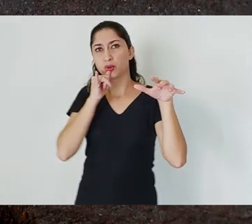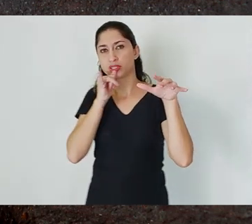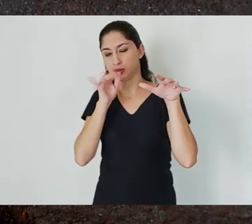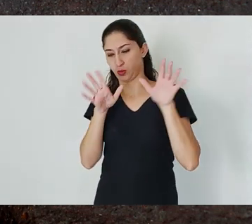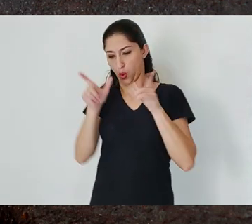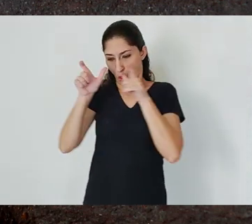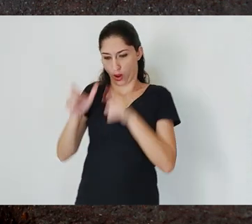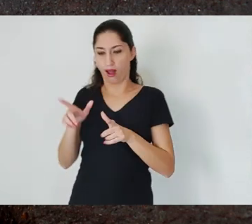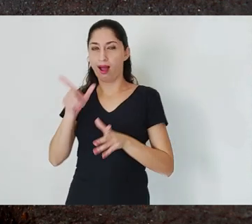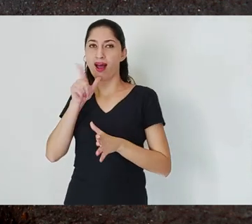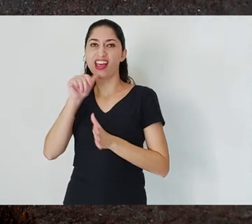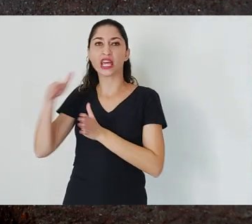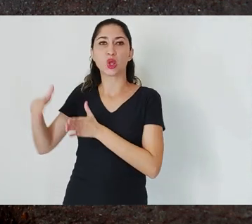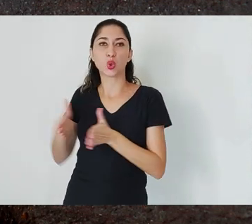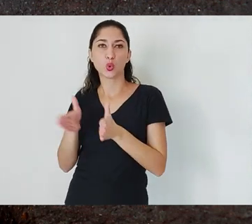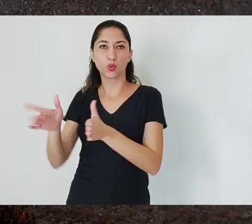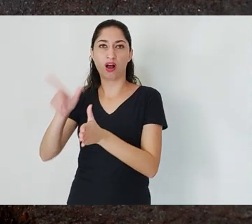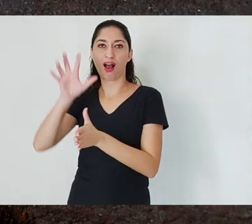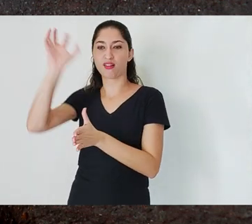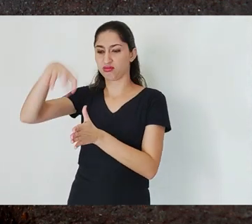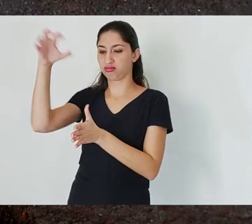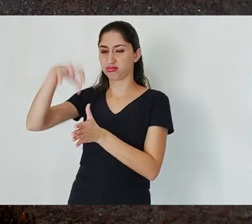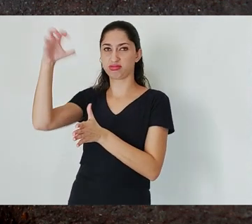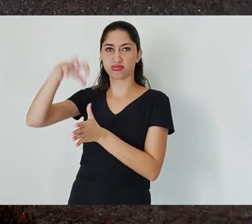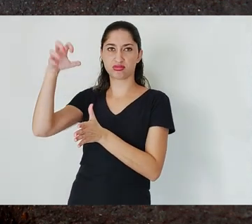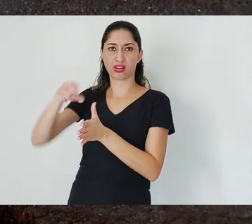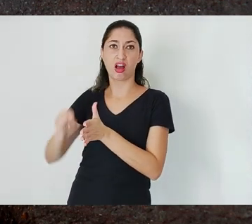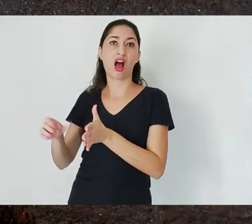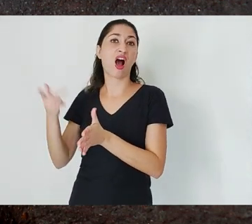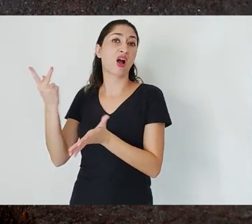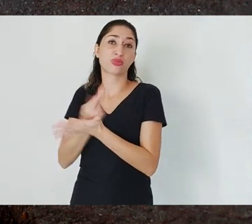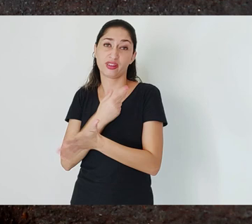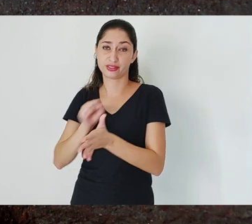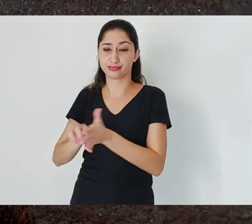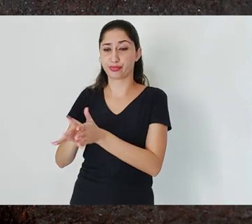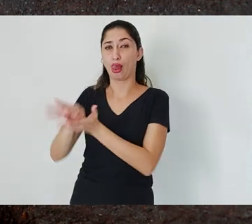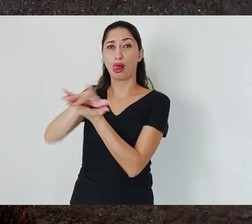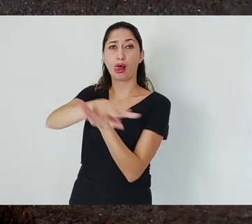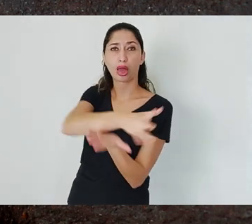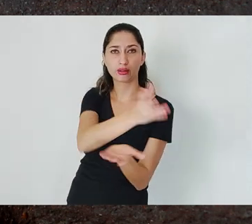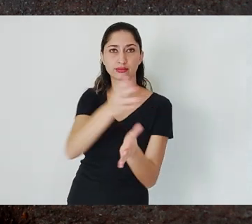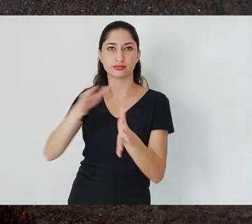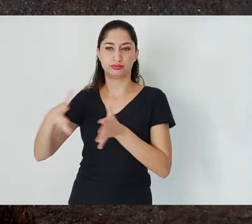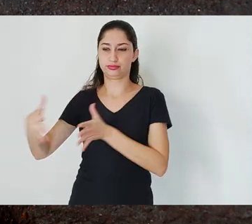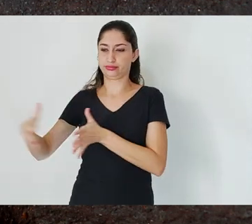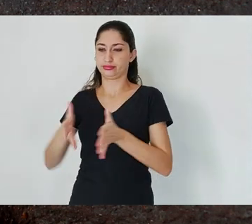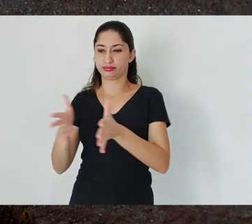This causes flooding, this leads to intense erosion and